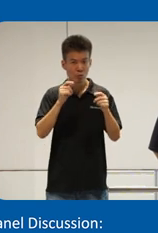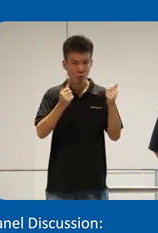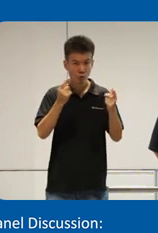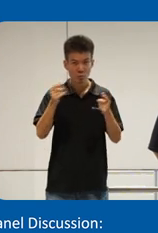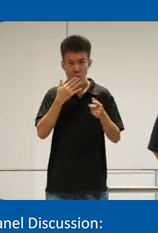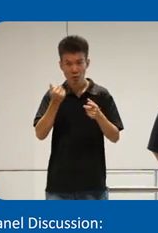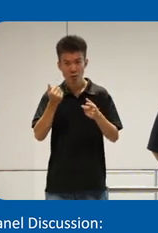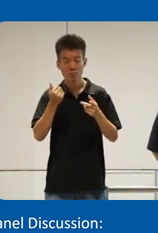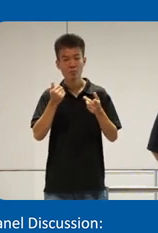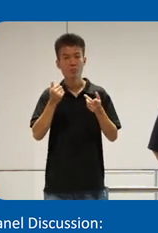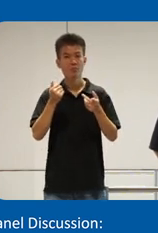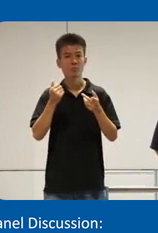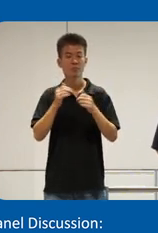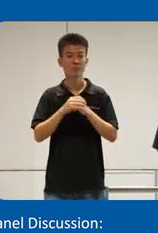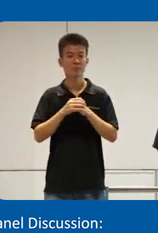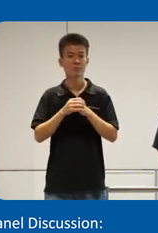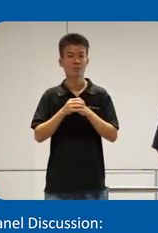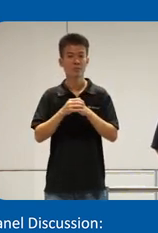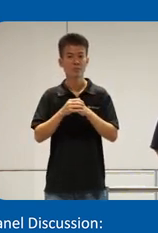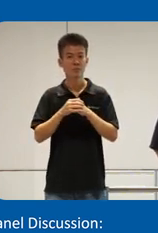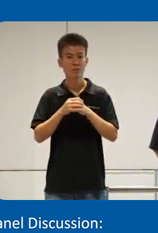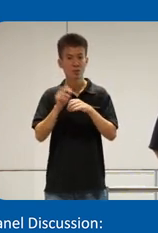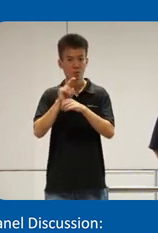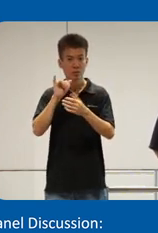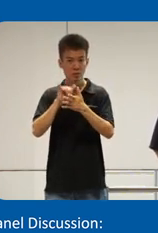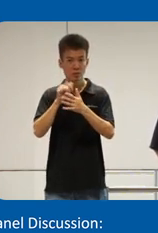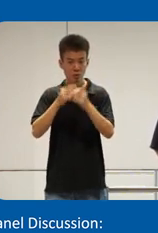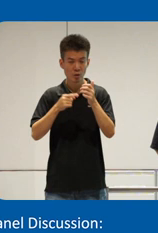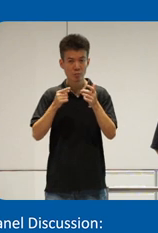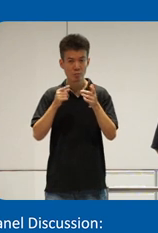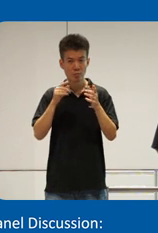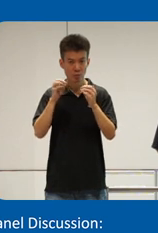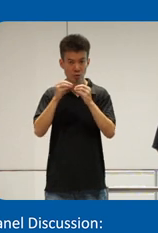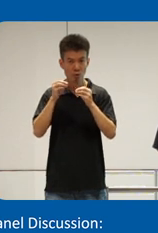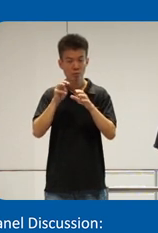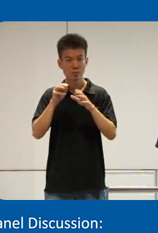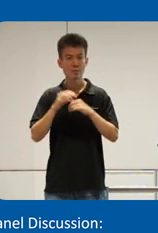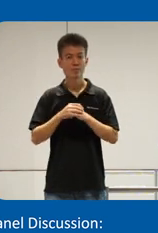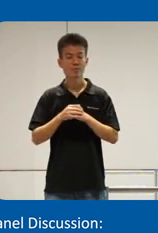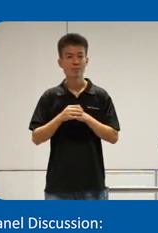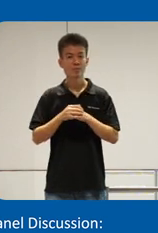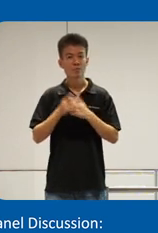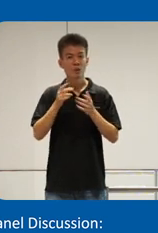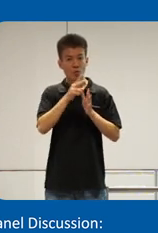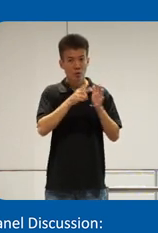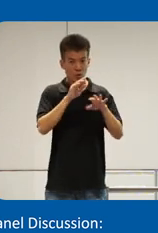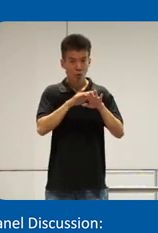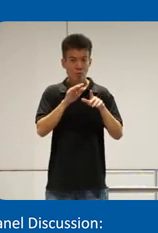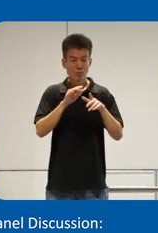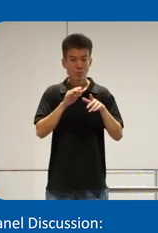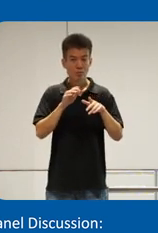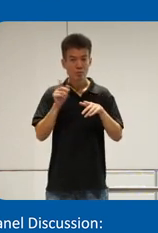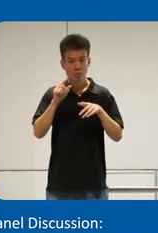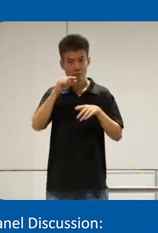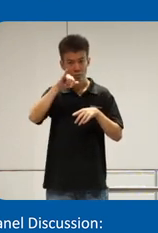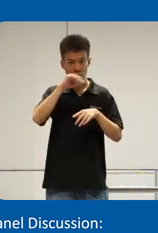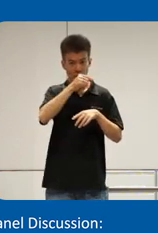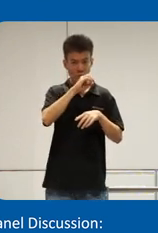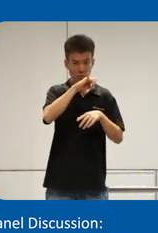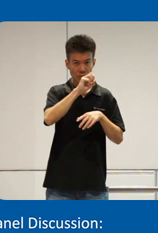or Mo B mobile or flip versus B mobiles and the video on the left uh go and grab also not moving